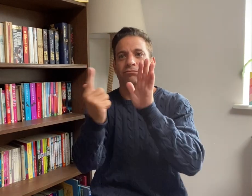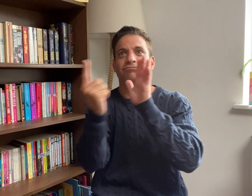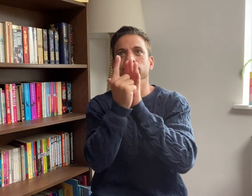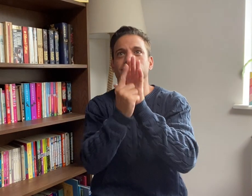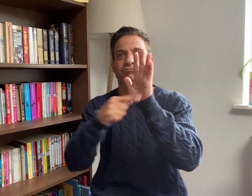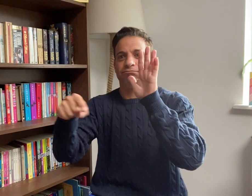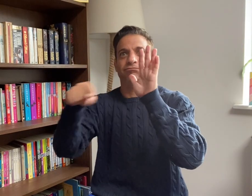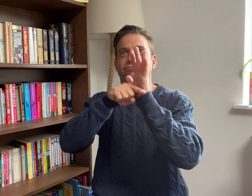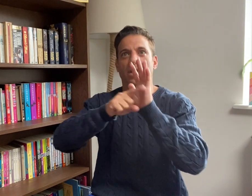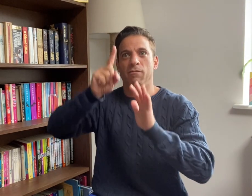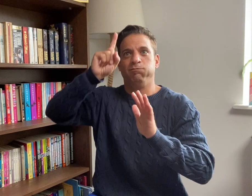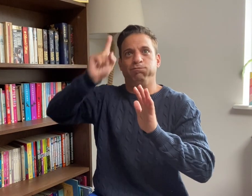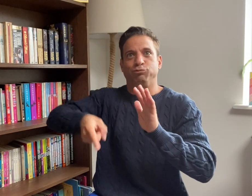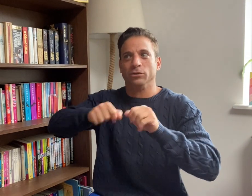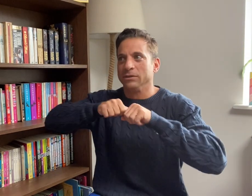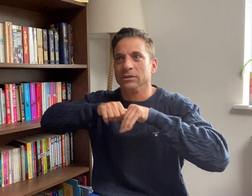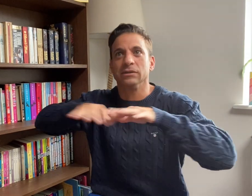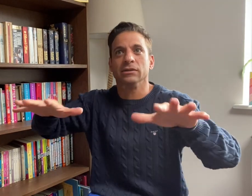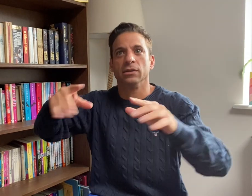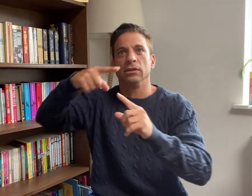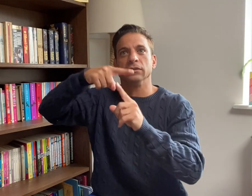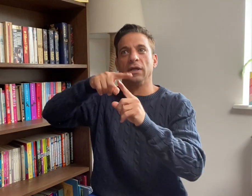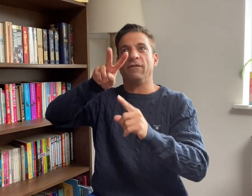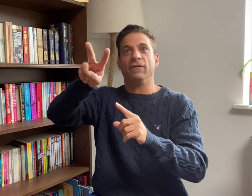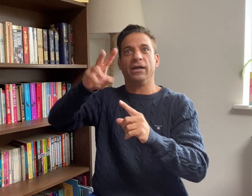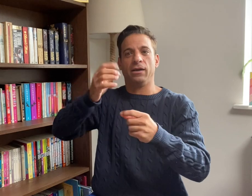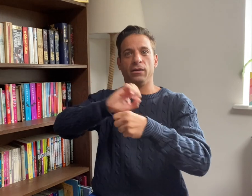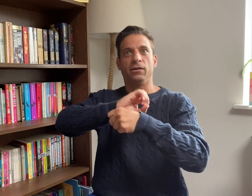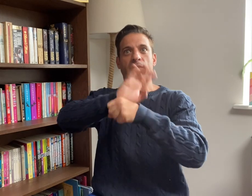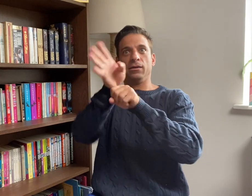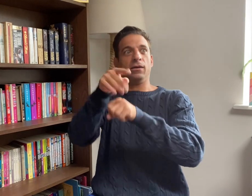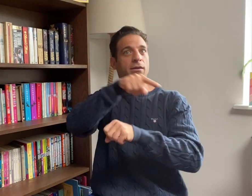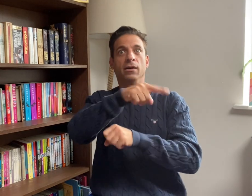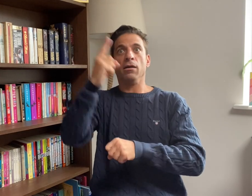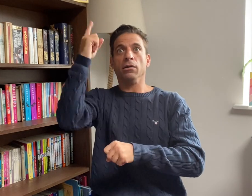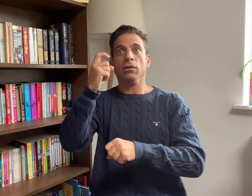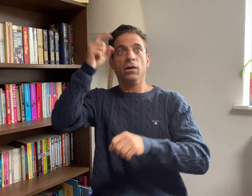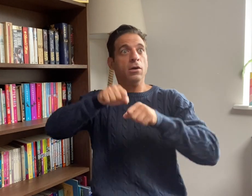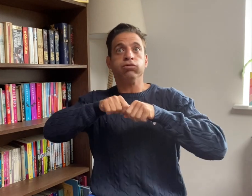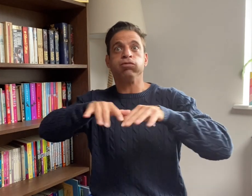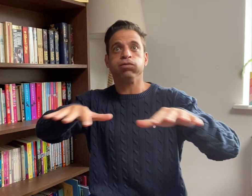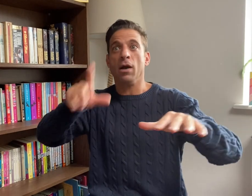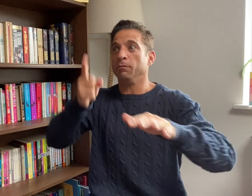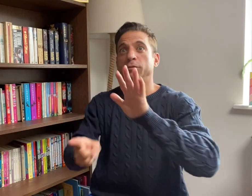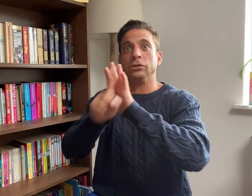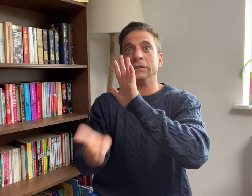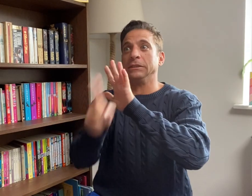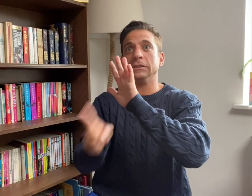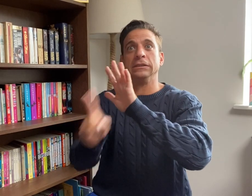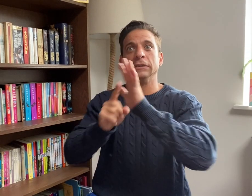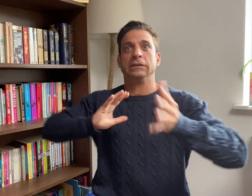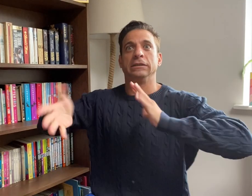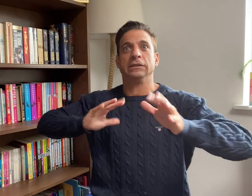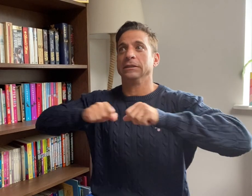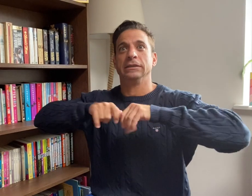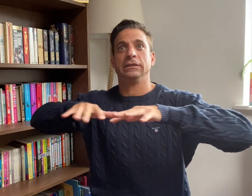due to the COVID-19 pandemic. Including interpreters on TV